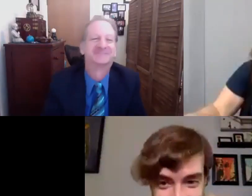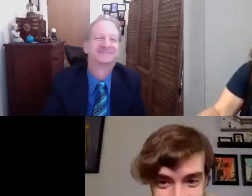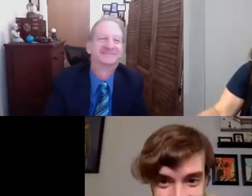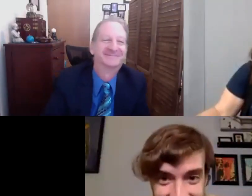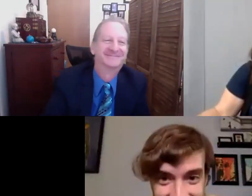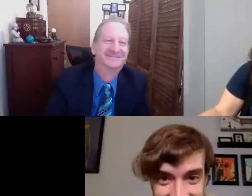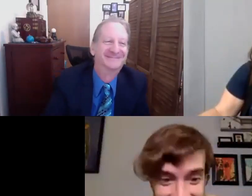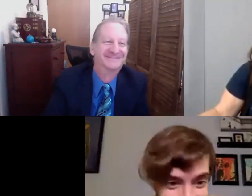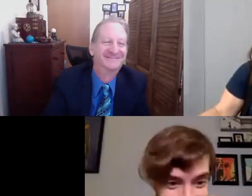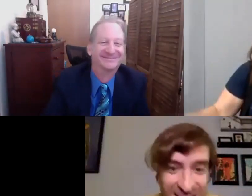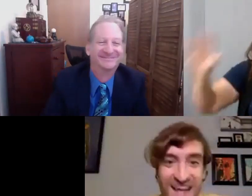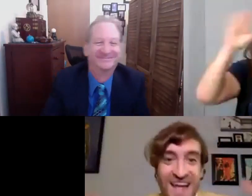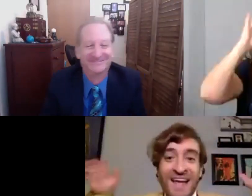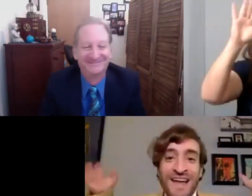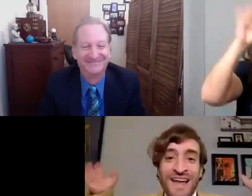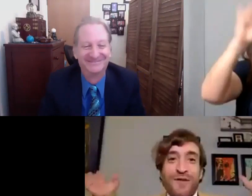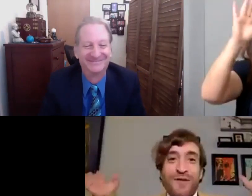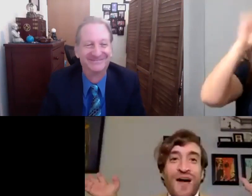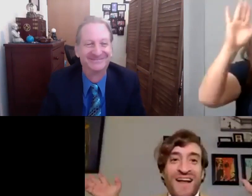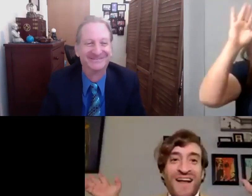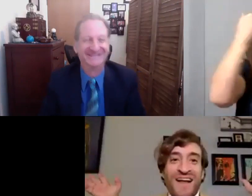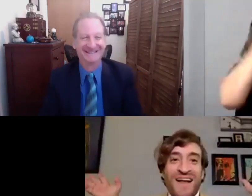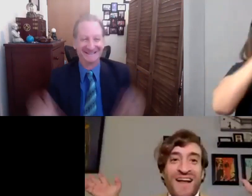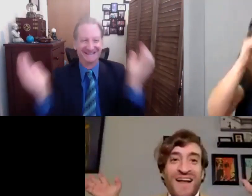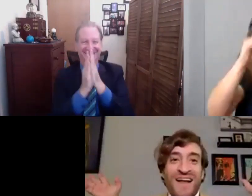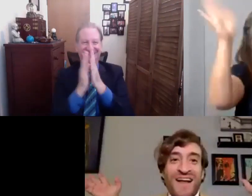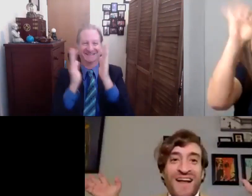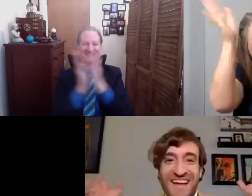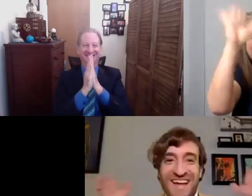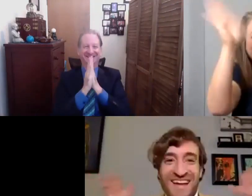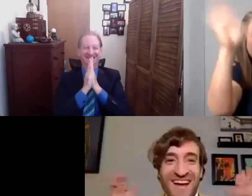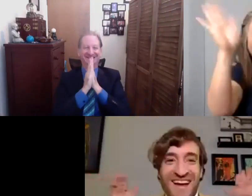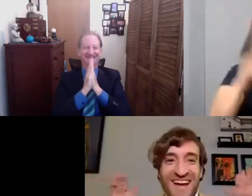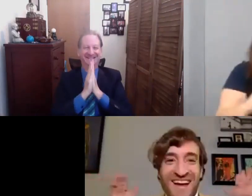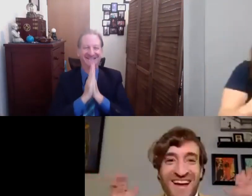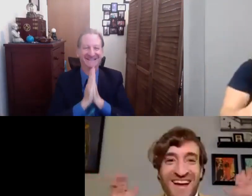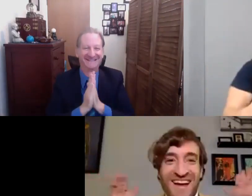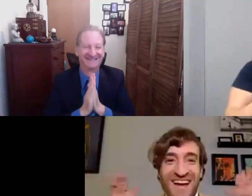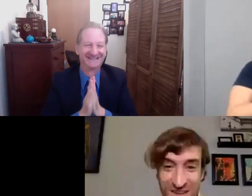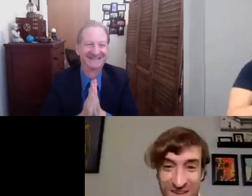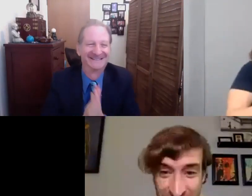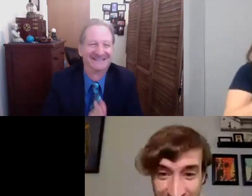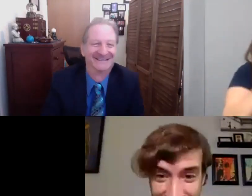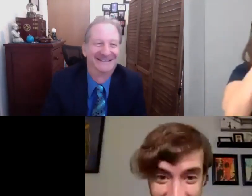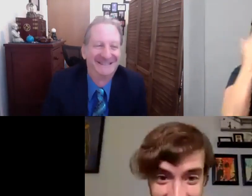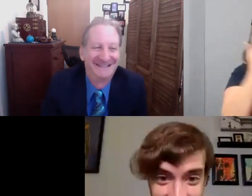Hey hey everybody! Uh it's so good to be, hang on, did I